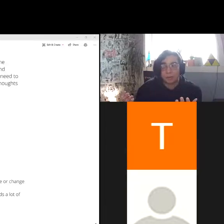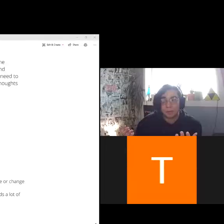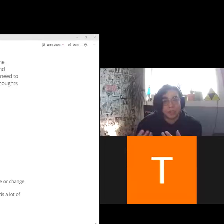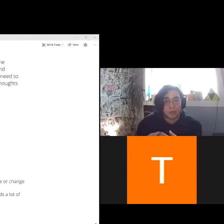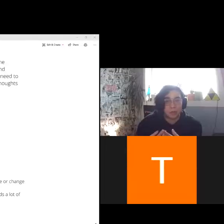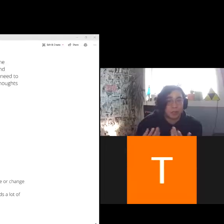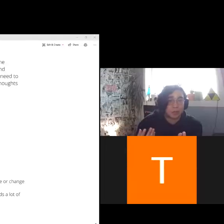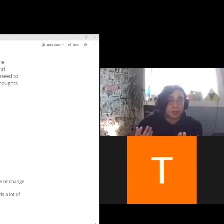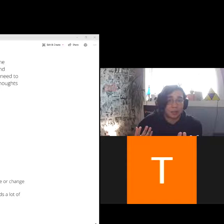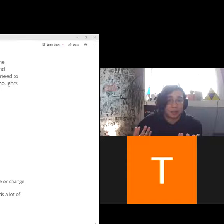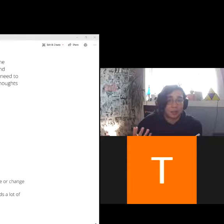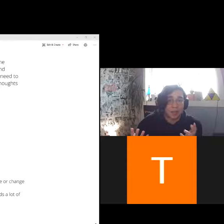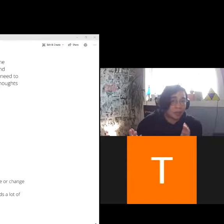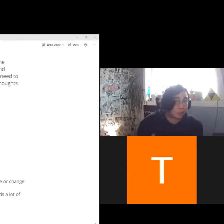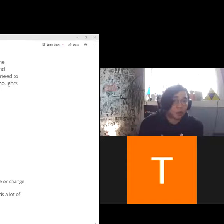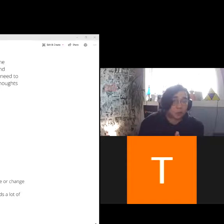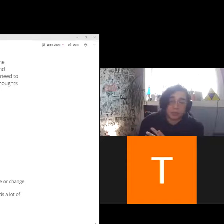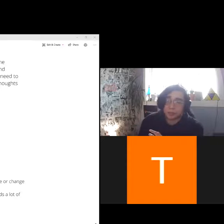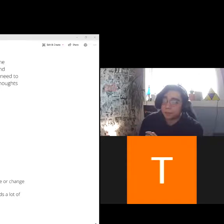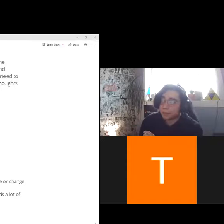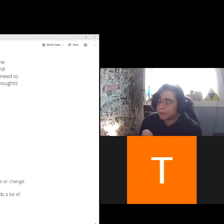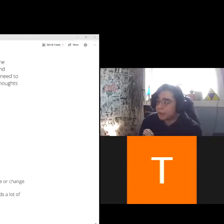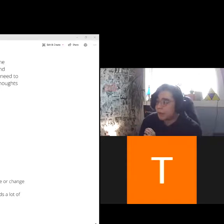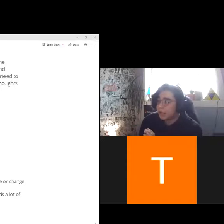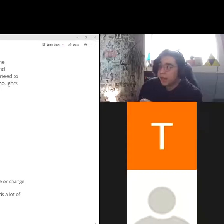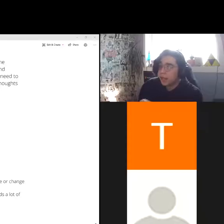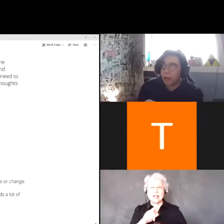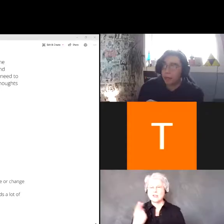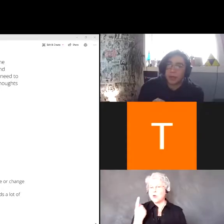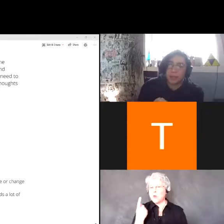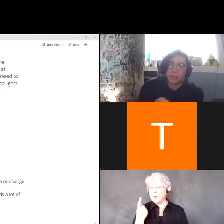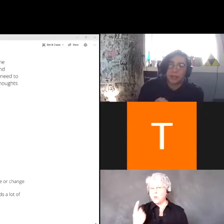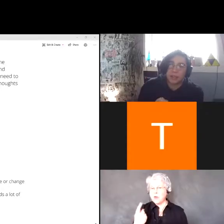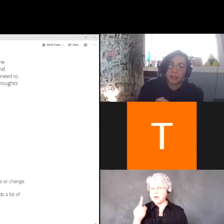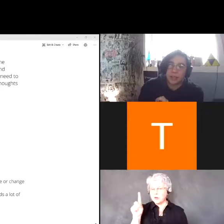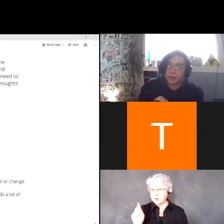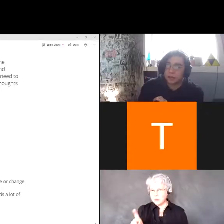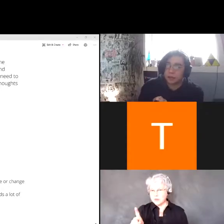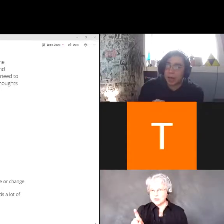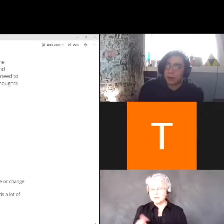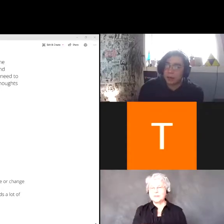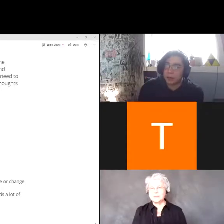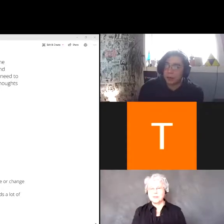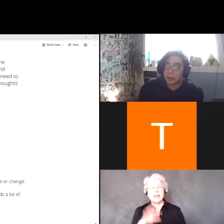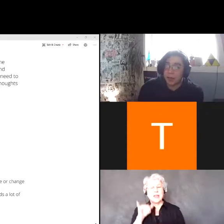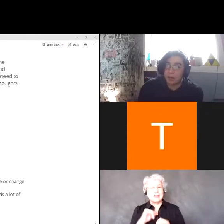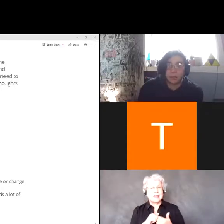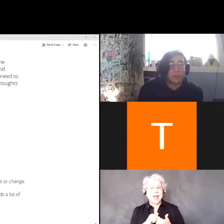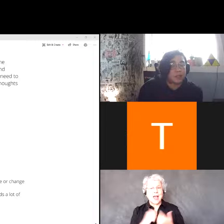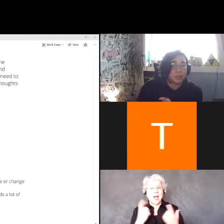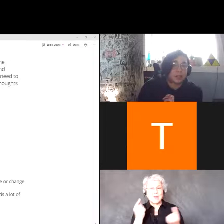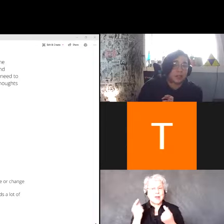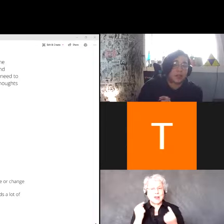points of view as you can to answer one question. And that is kind of how I do every facilitation I